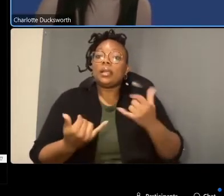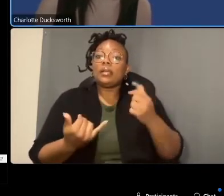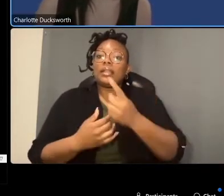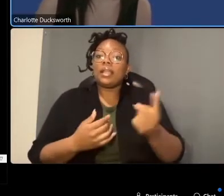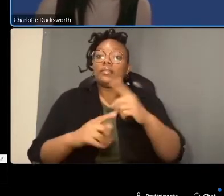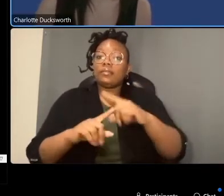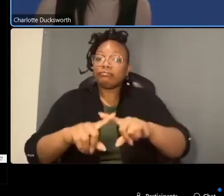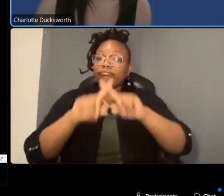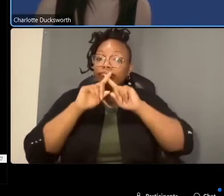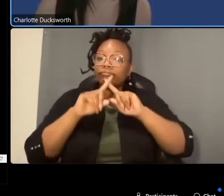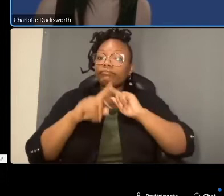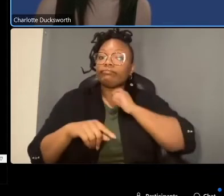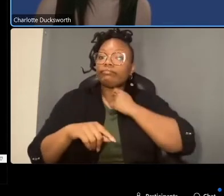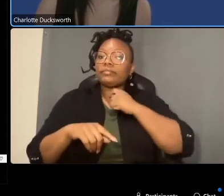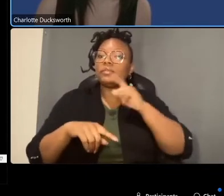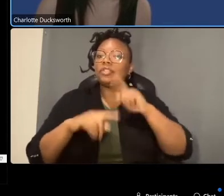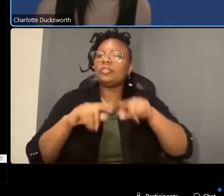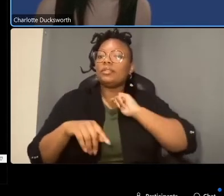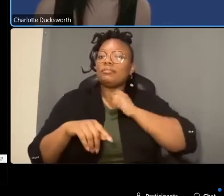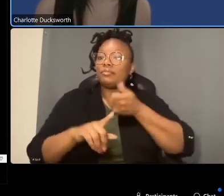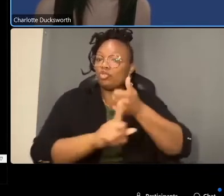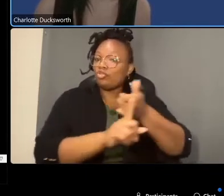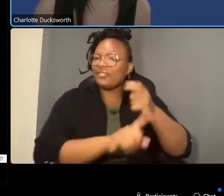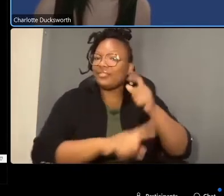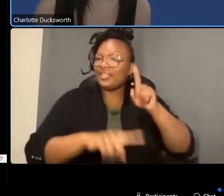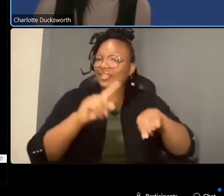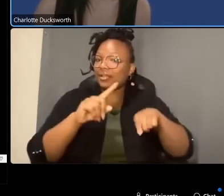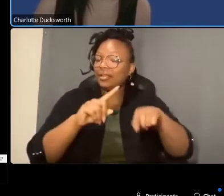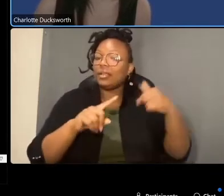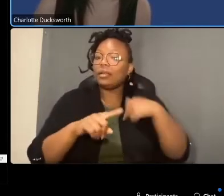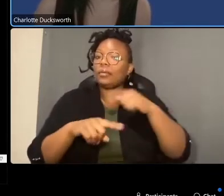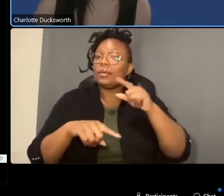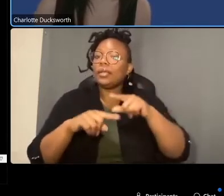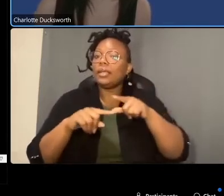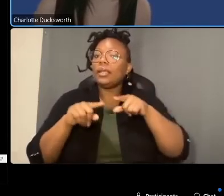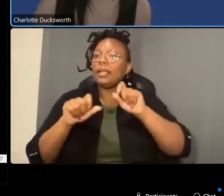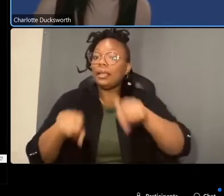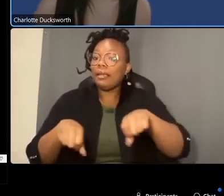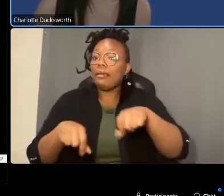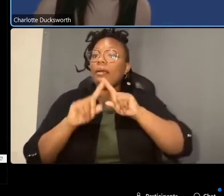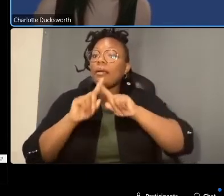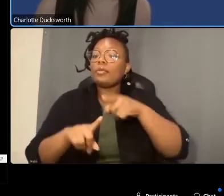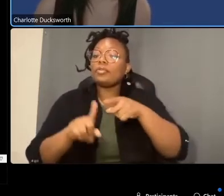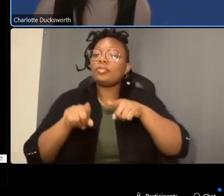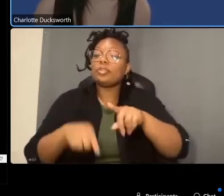mute and you cannot unmute yourself we cannot mute you during the q a and comment period